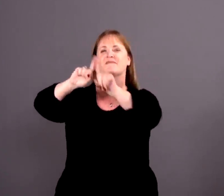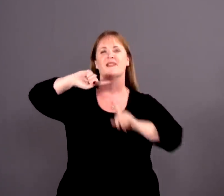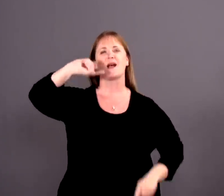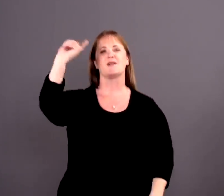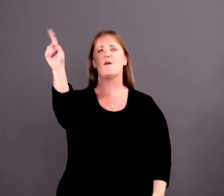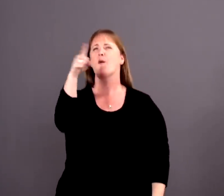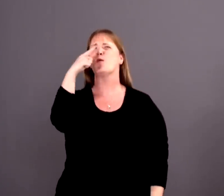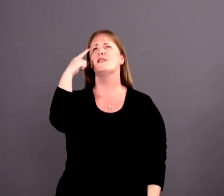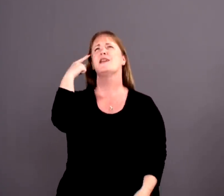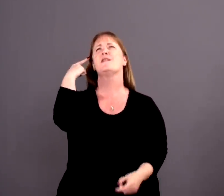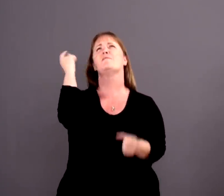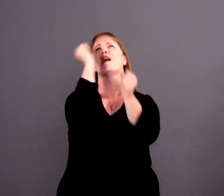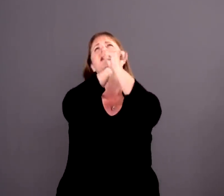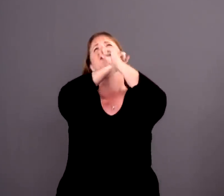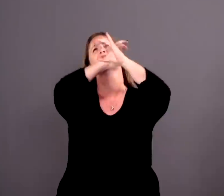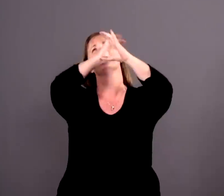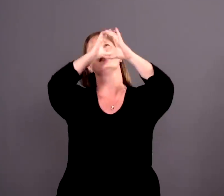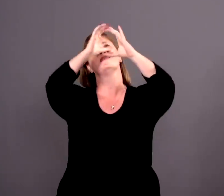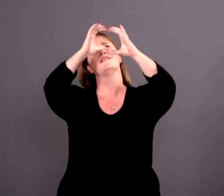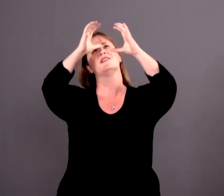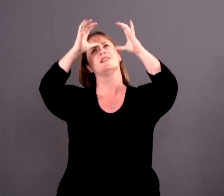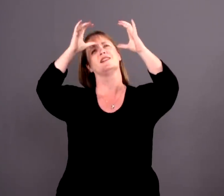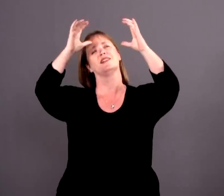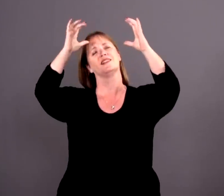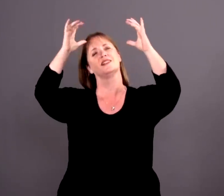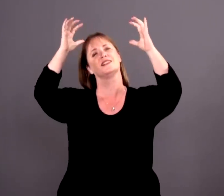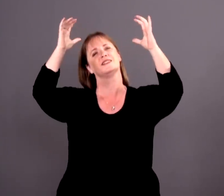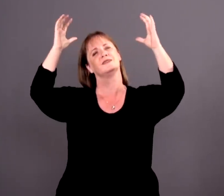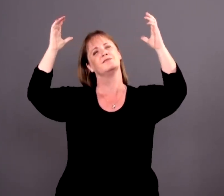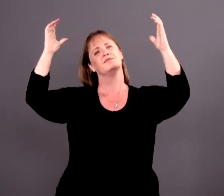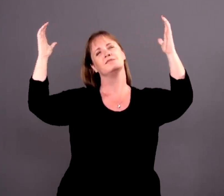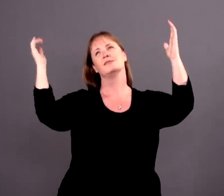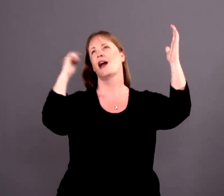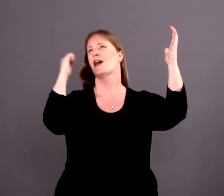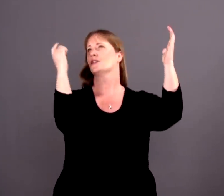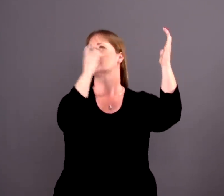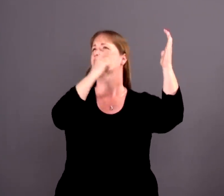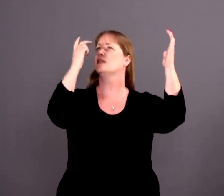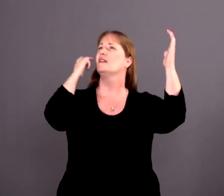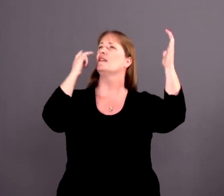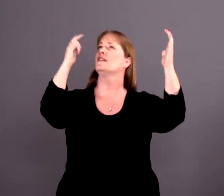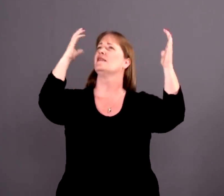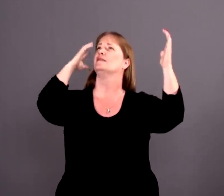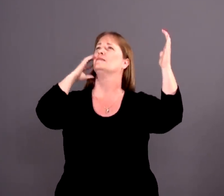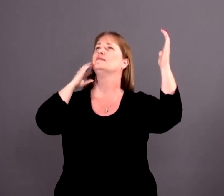I can only imagine what my eyes will see